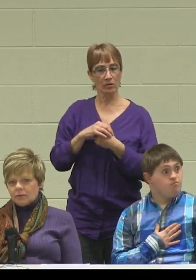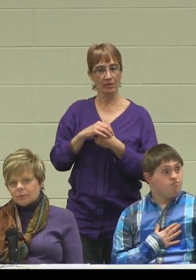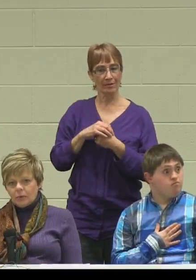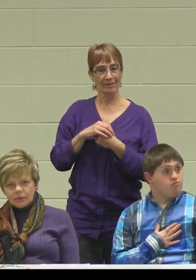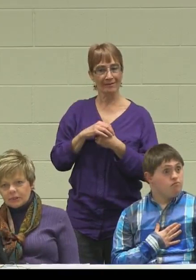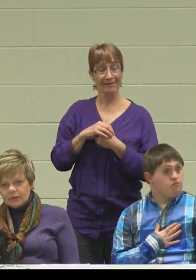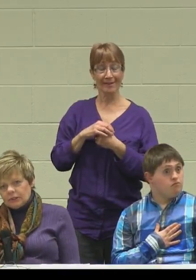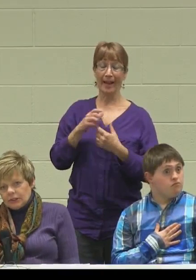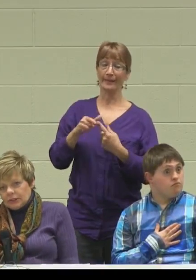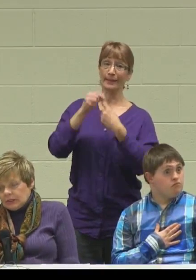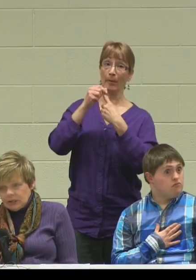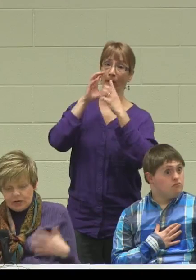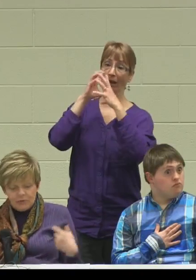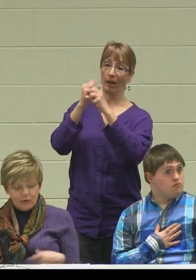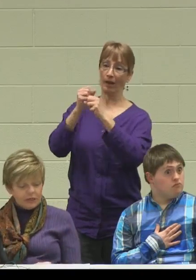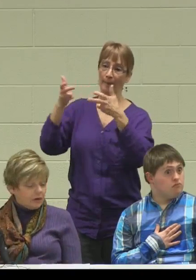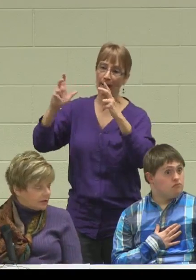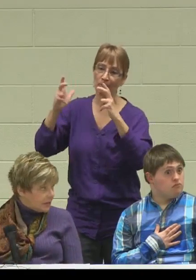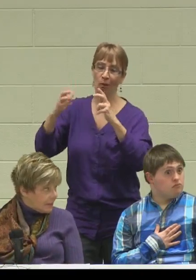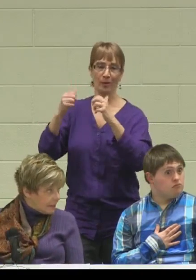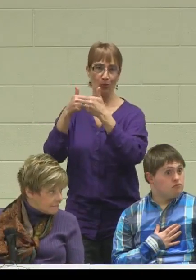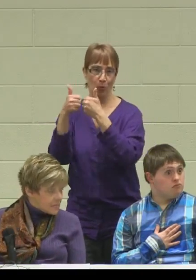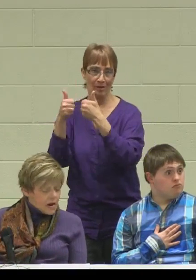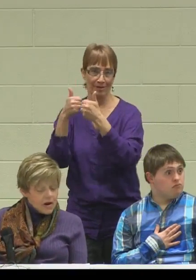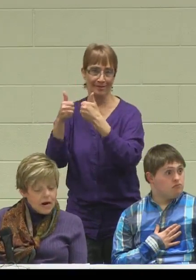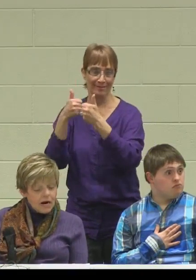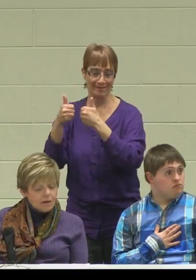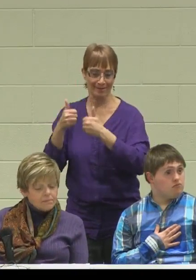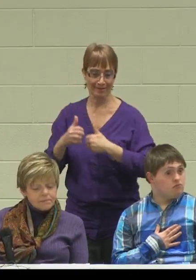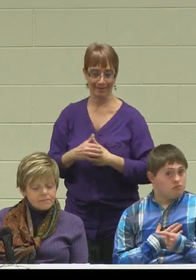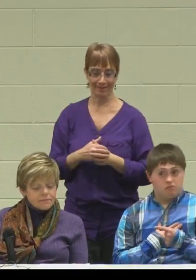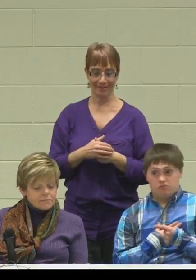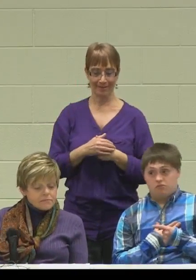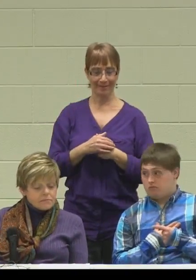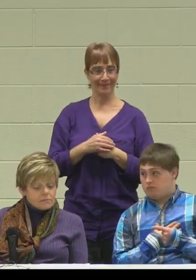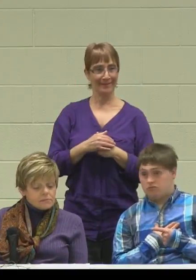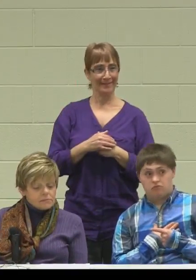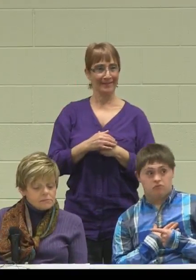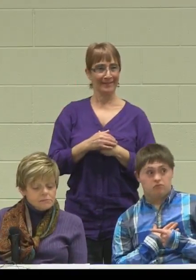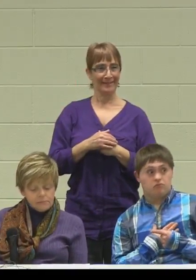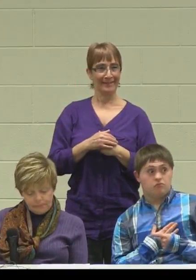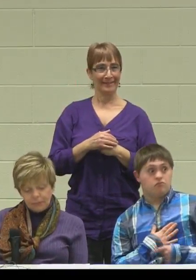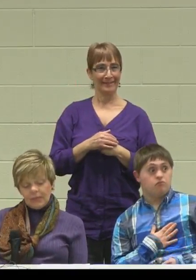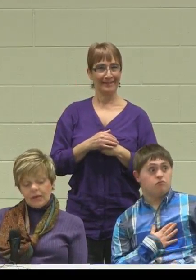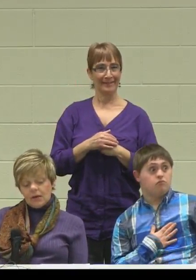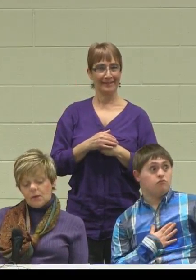and sports and his team winning all the time.